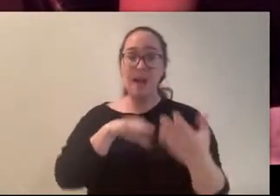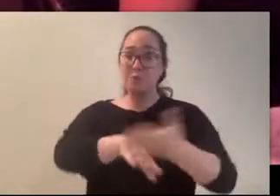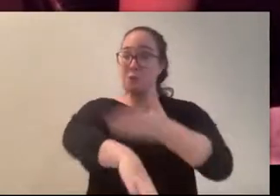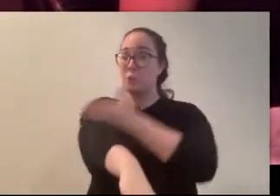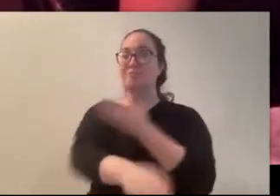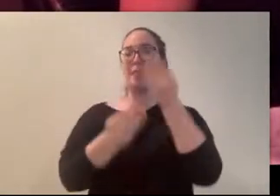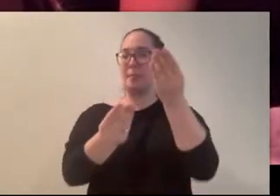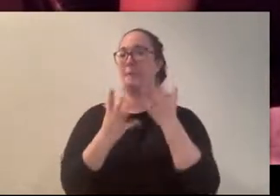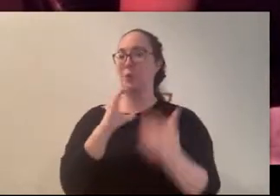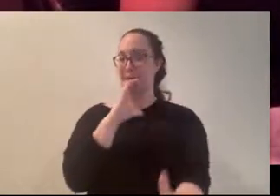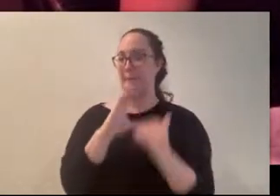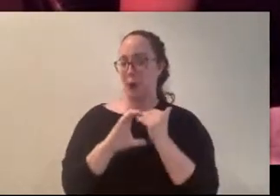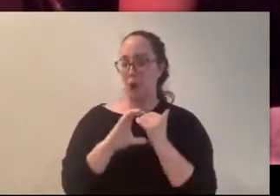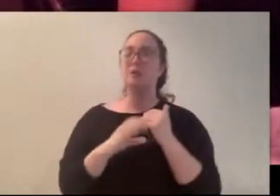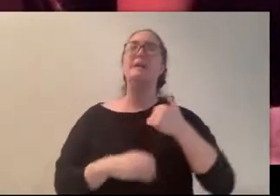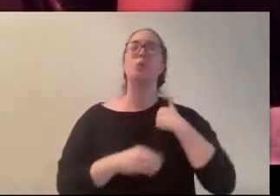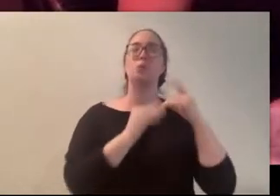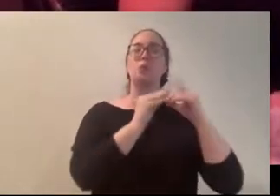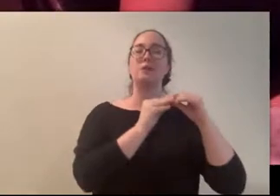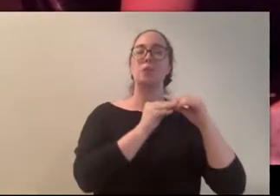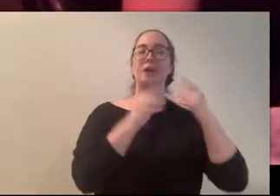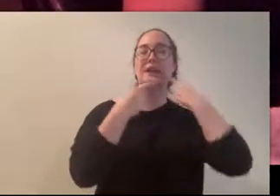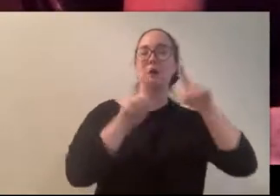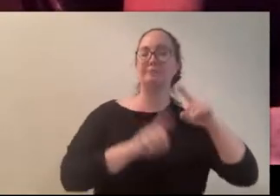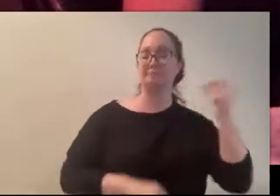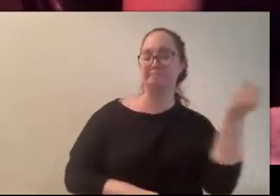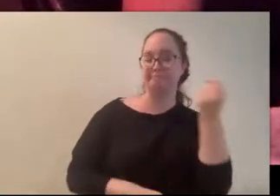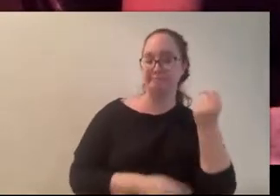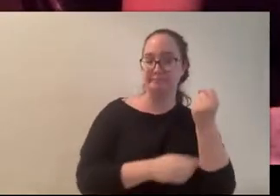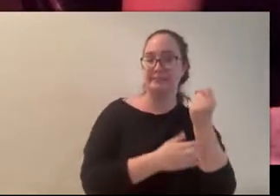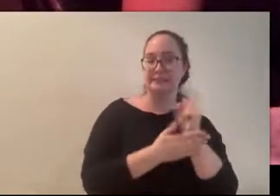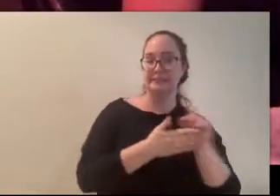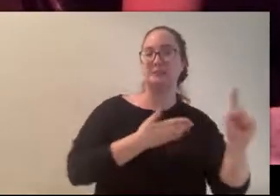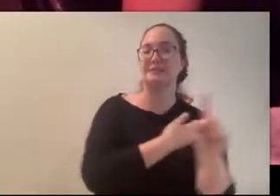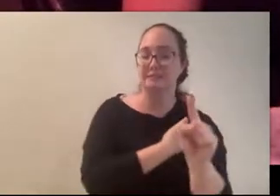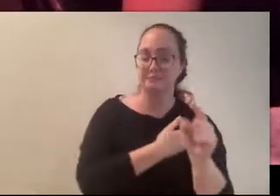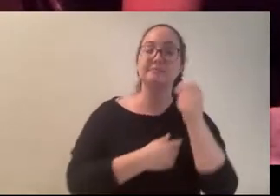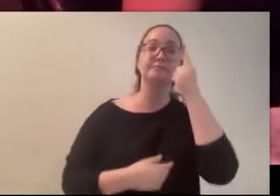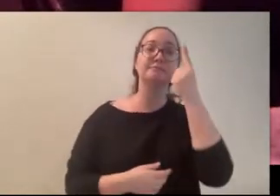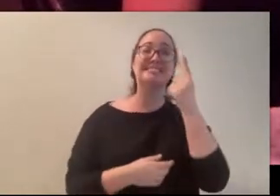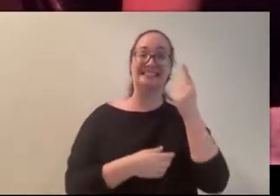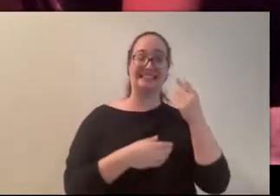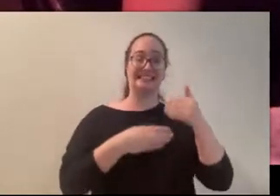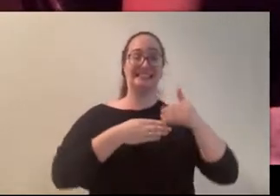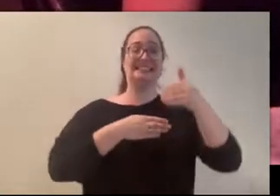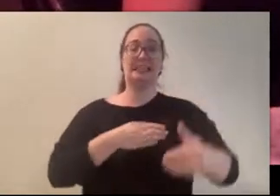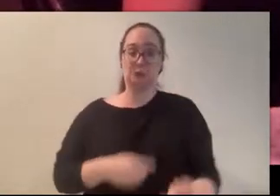for next week. We are taping these next two in advance, sadly, because we have a wedding to